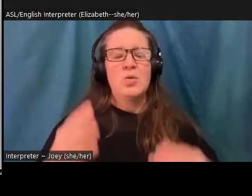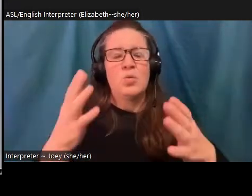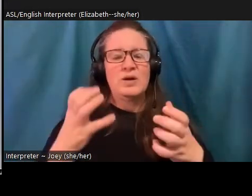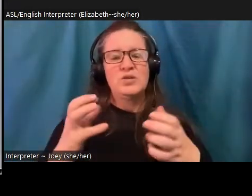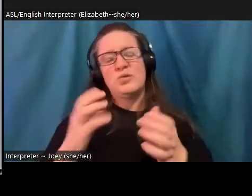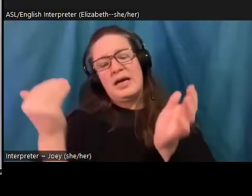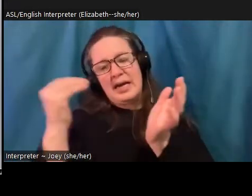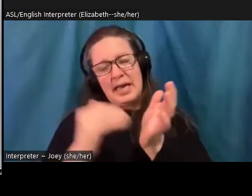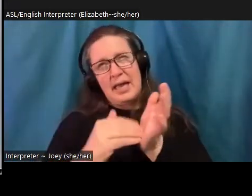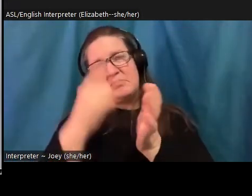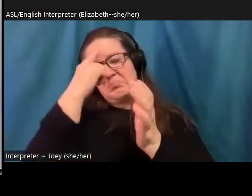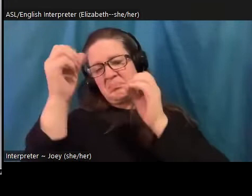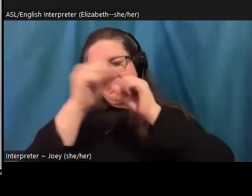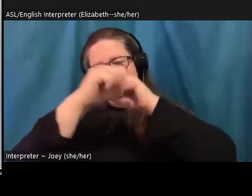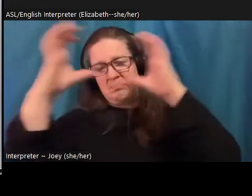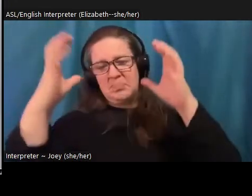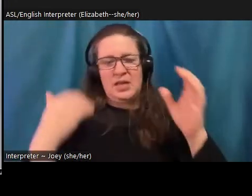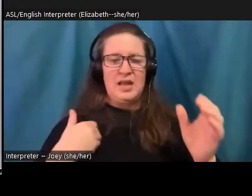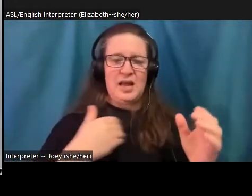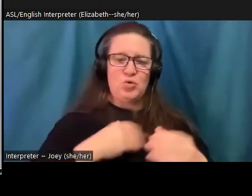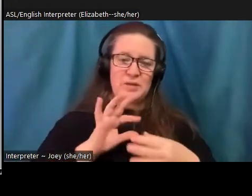and anxiety, I mean, first step in terms of the work that I do